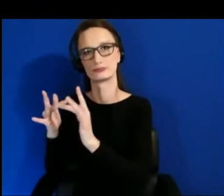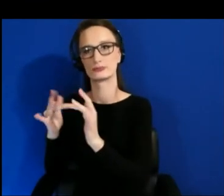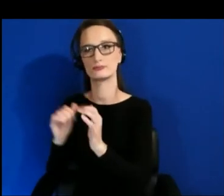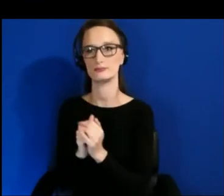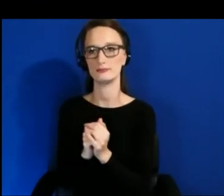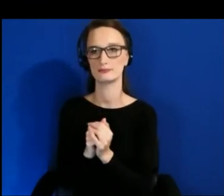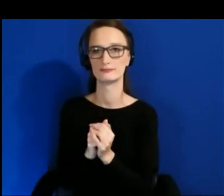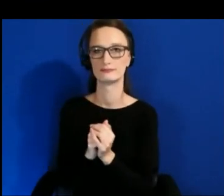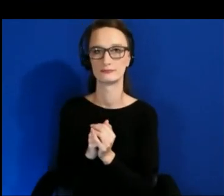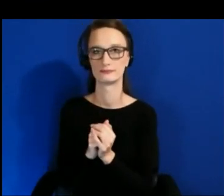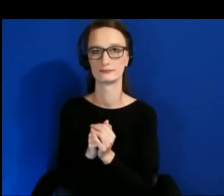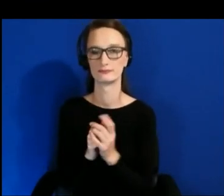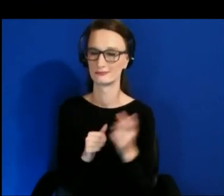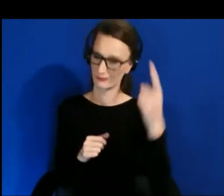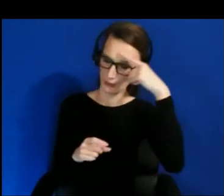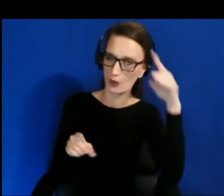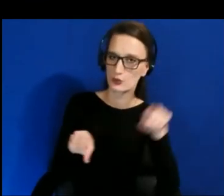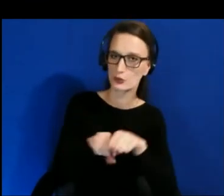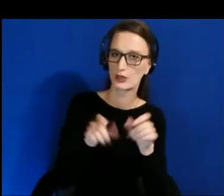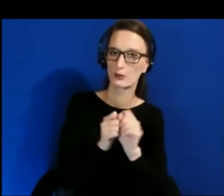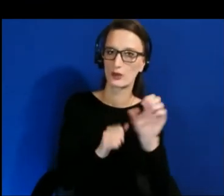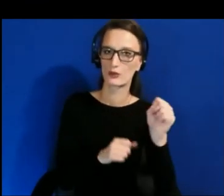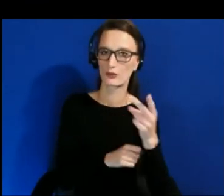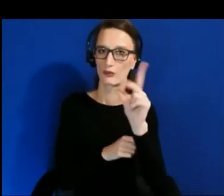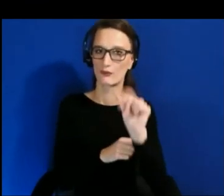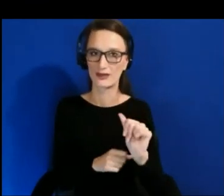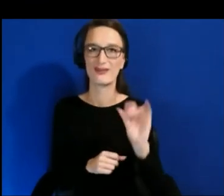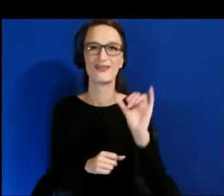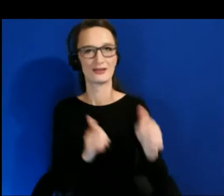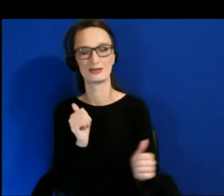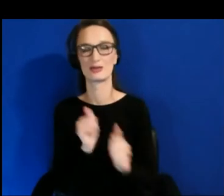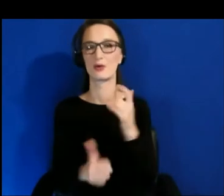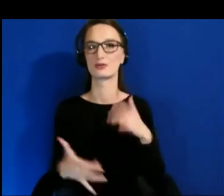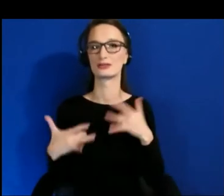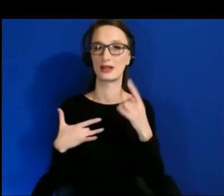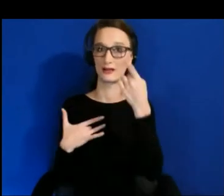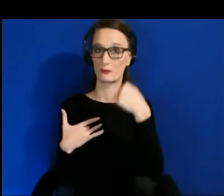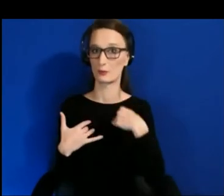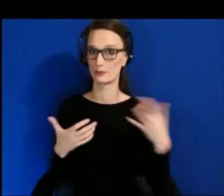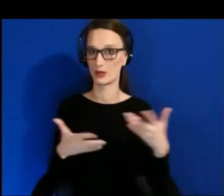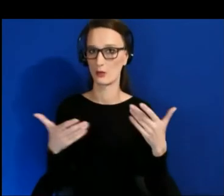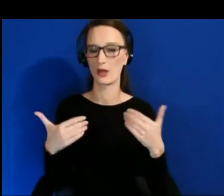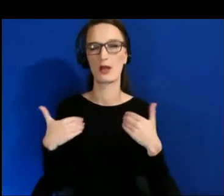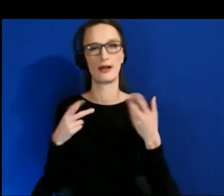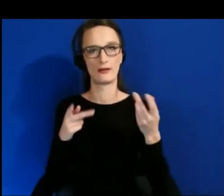That's the thing that's most exciting about it to me, is that we have a real opportunity here to tear out the roots and